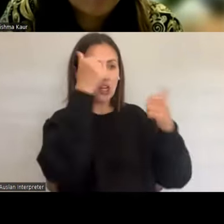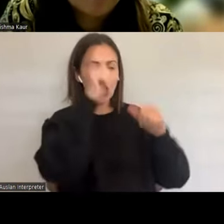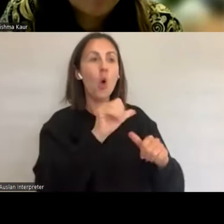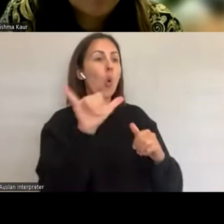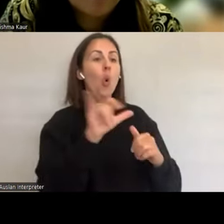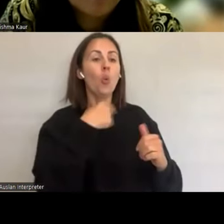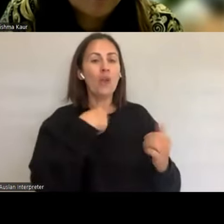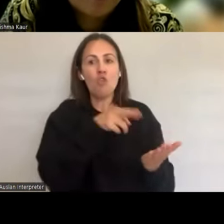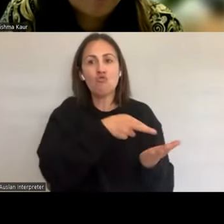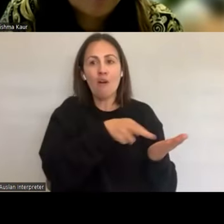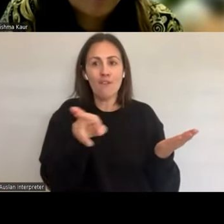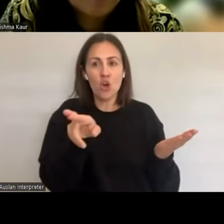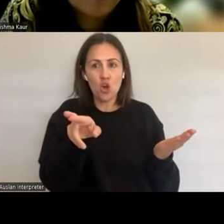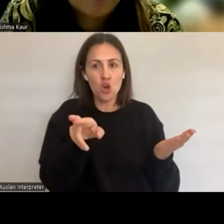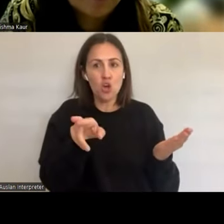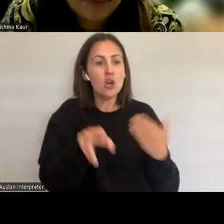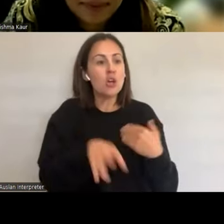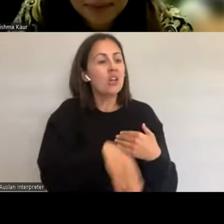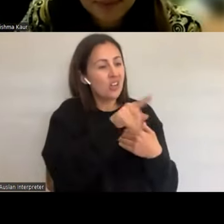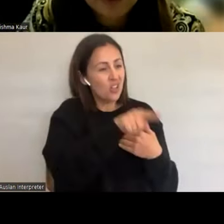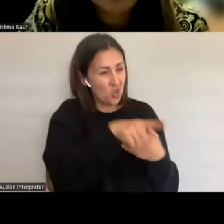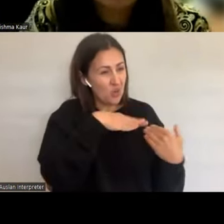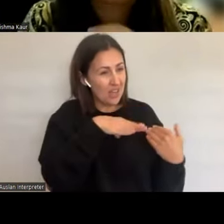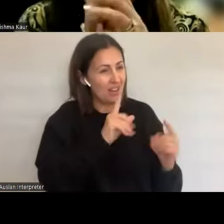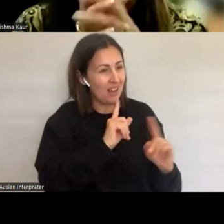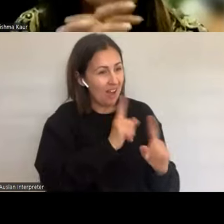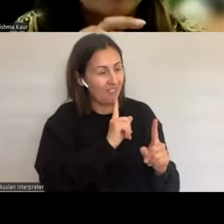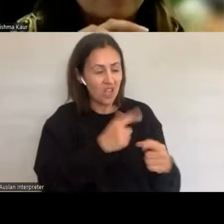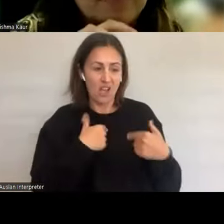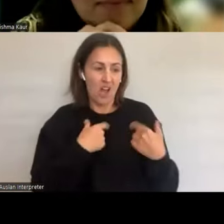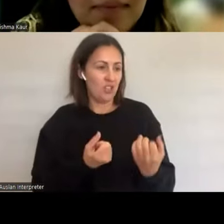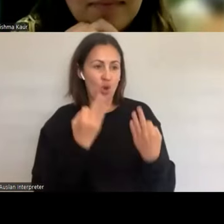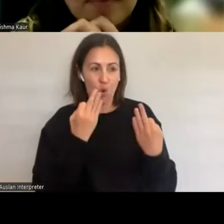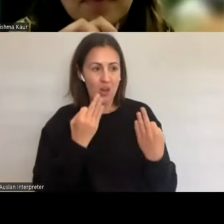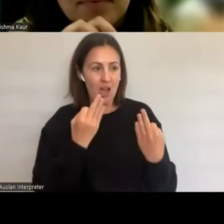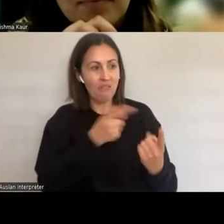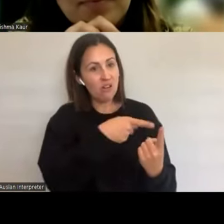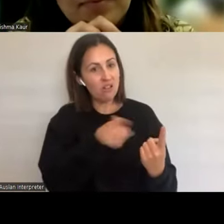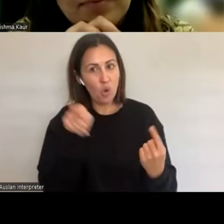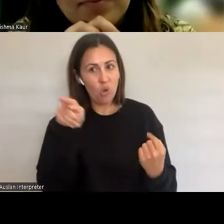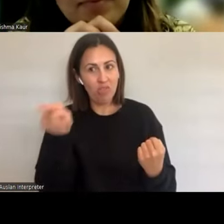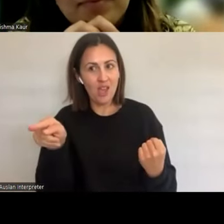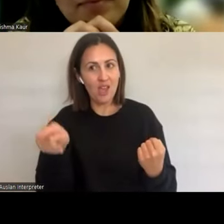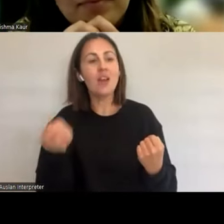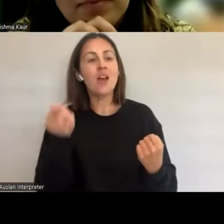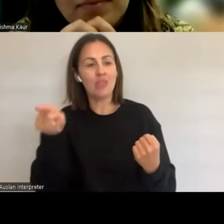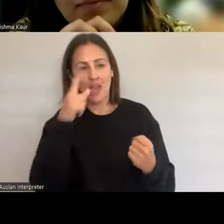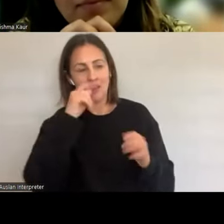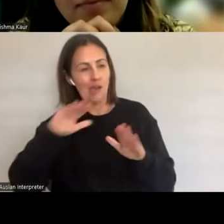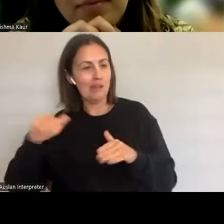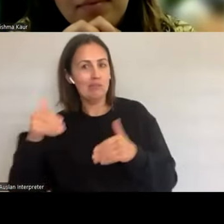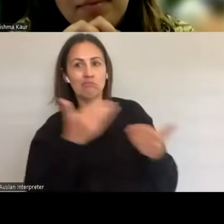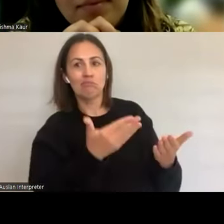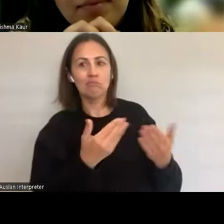reliable resources and and what some of the barriers are in accessing those resources